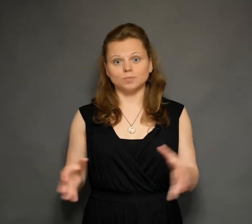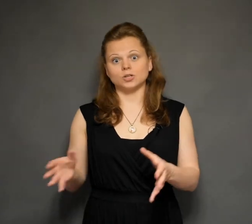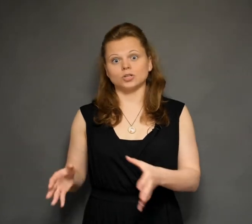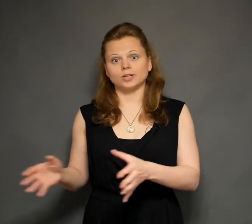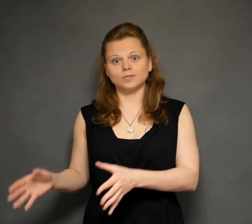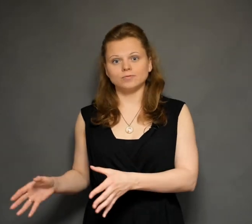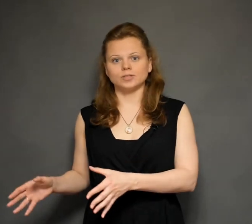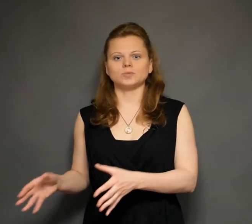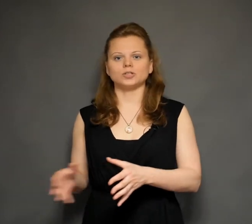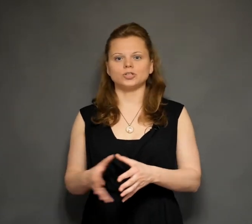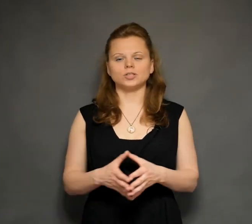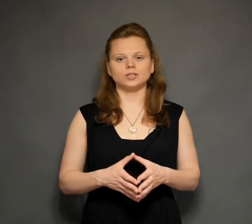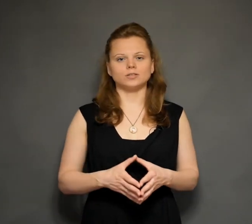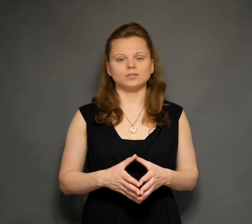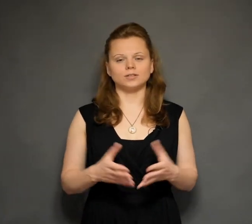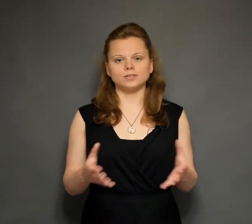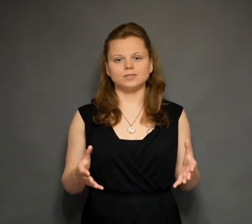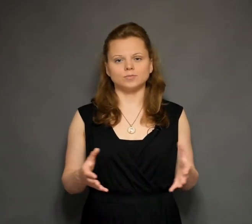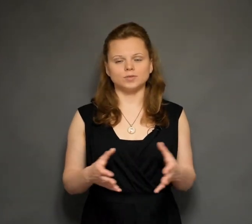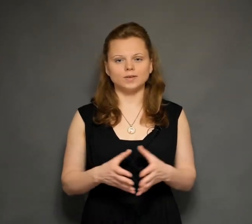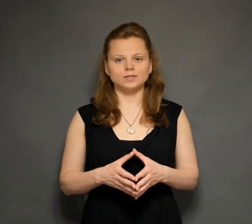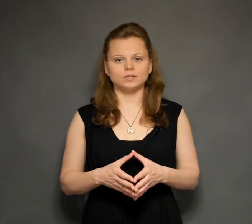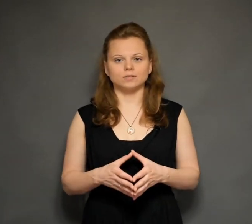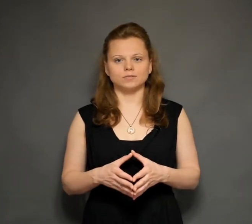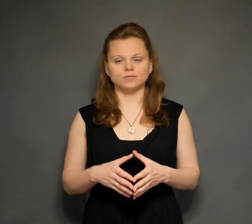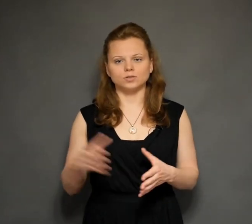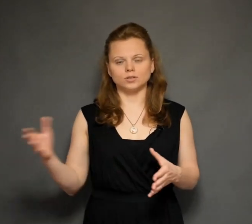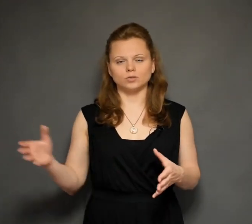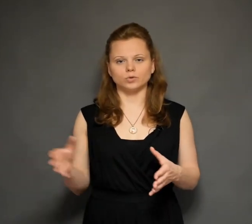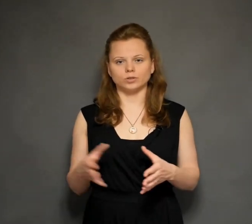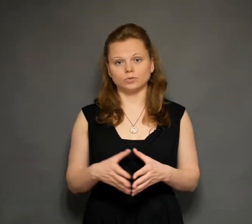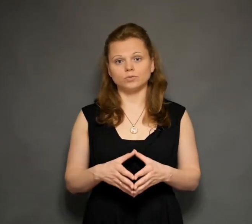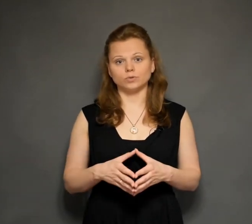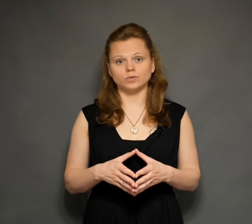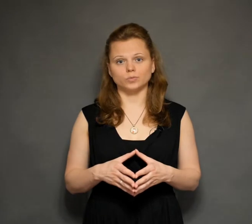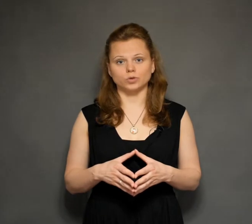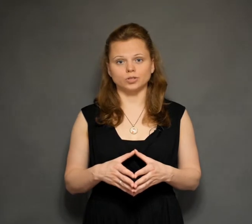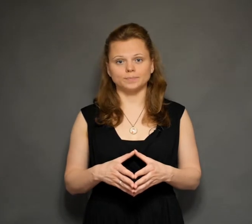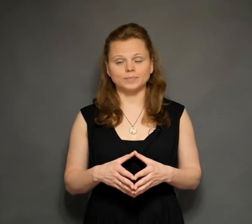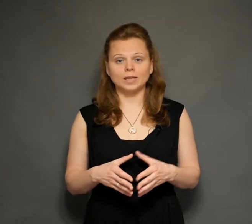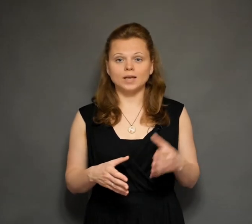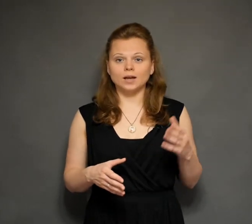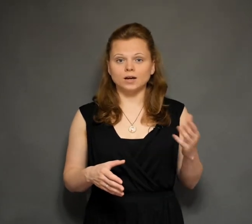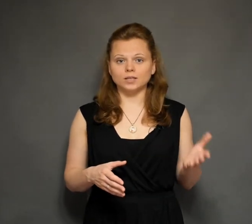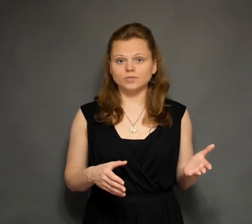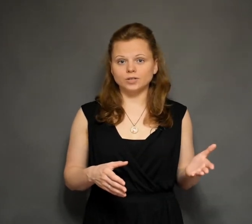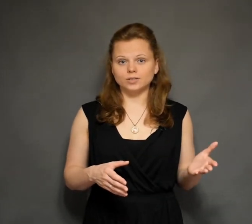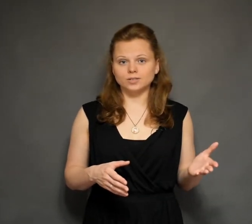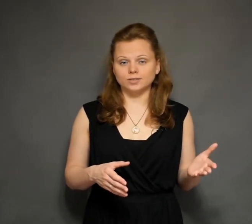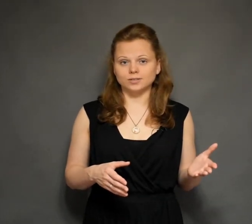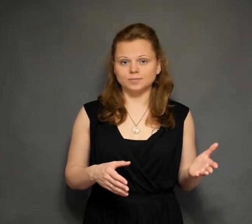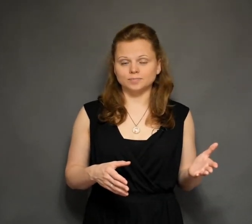smaller file, the harder liaise remotely, but all things are possible archives organizations